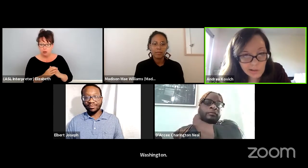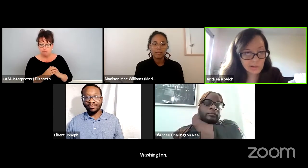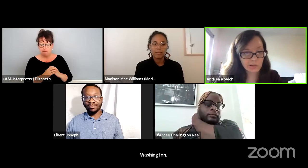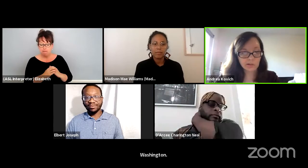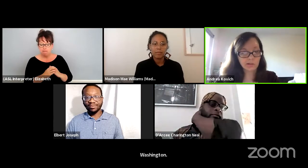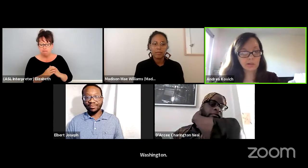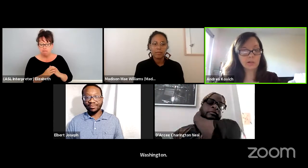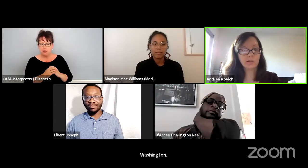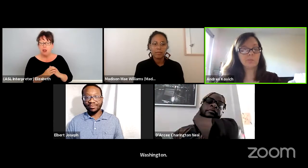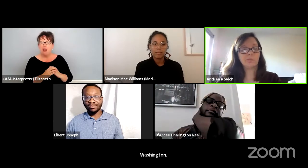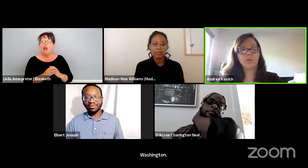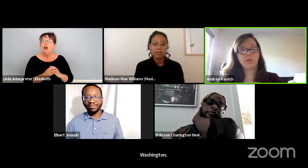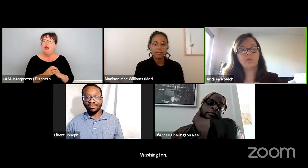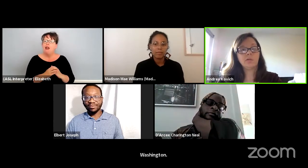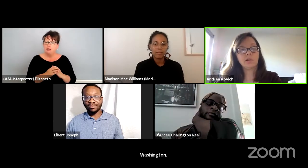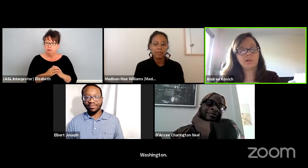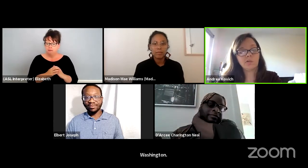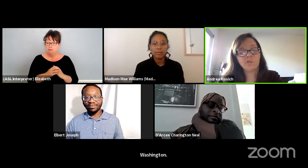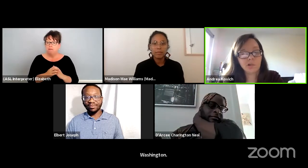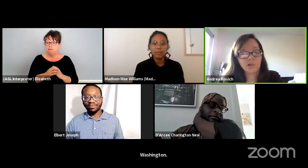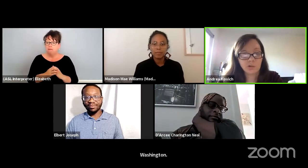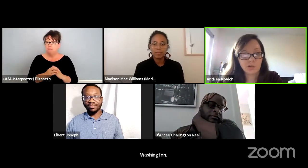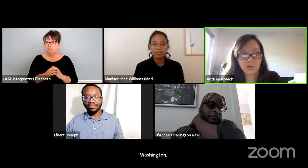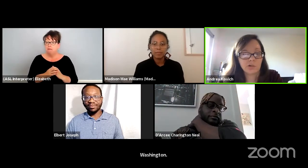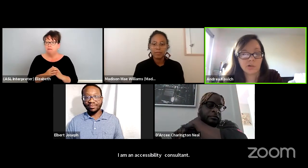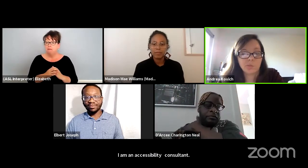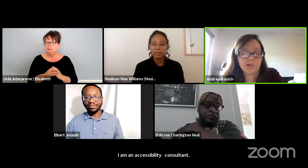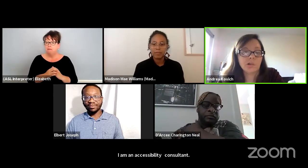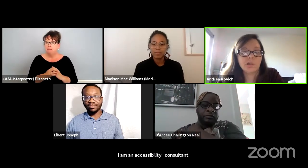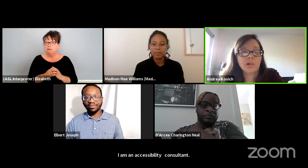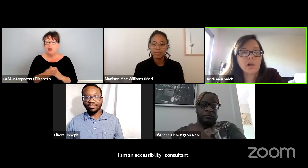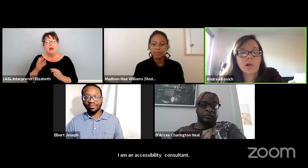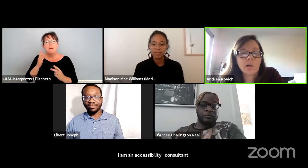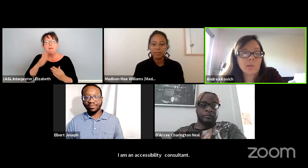And as a visual description